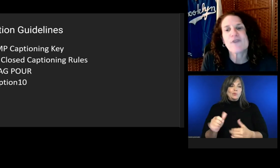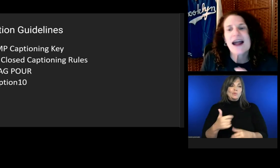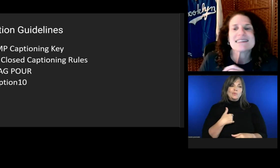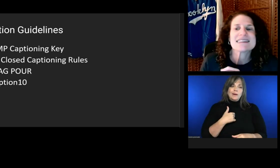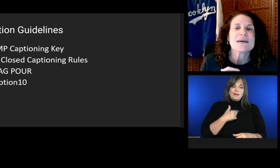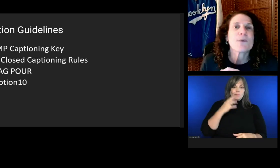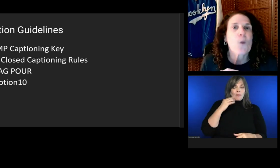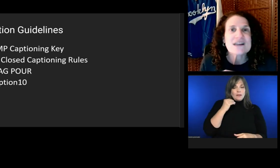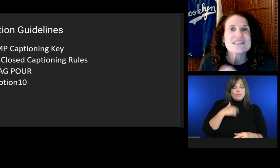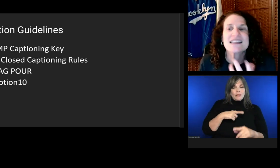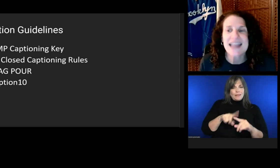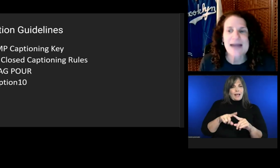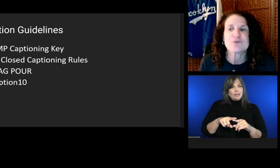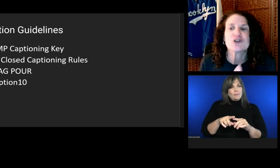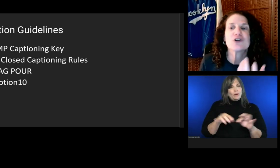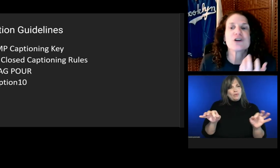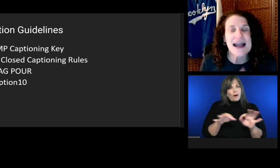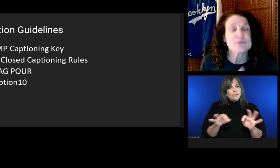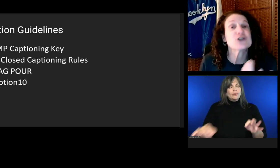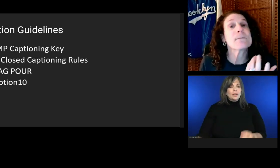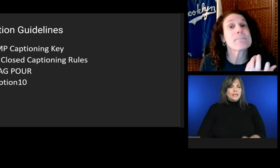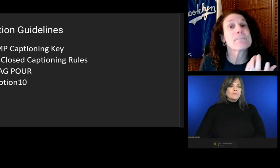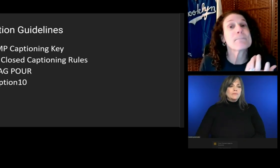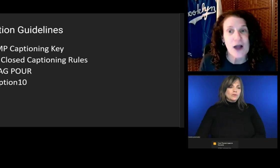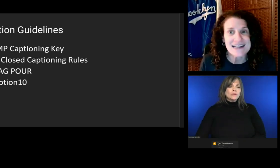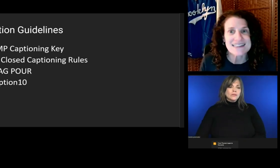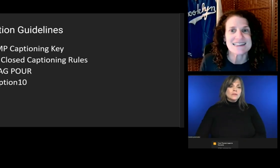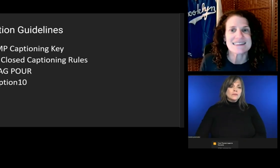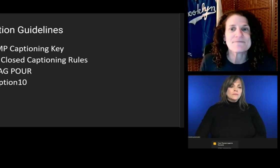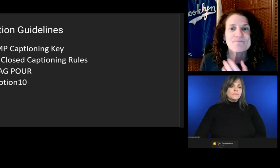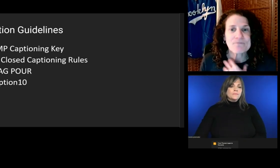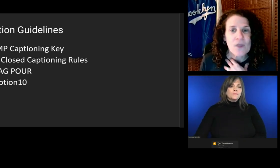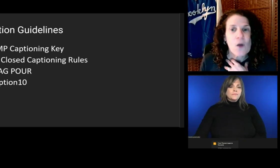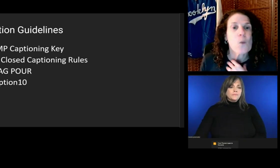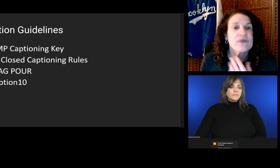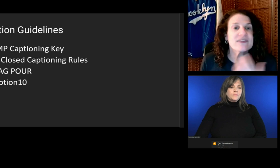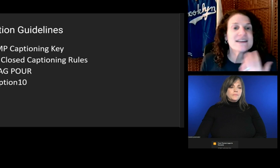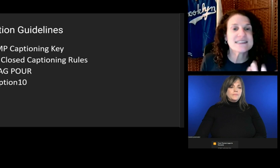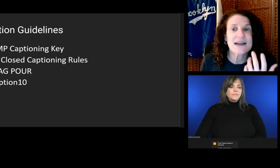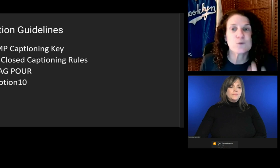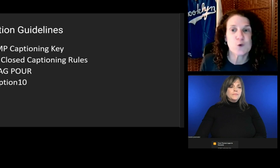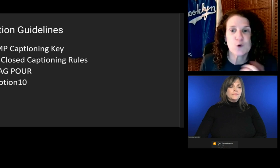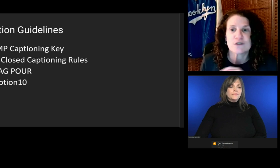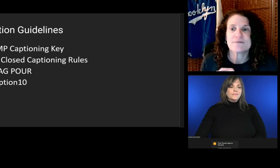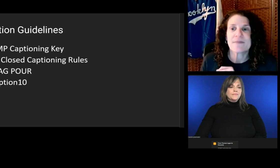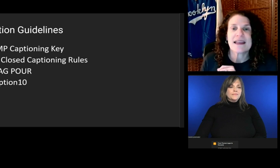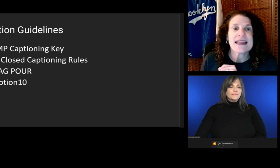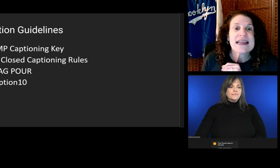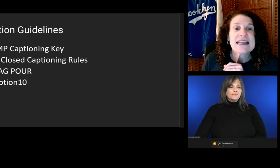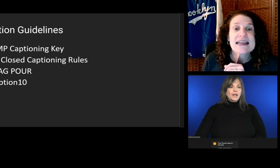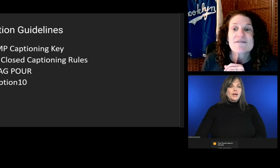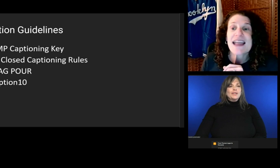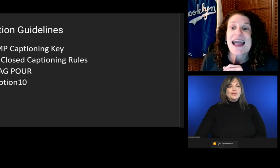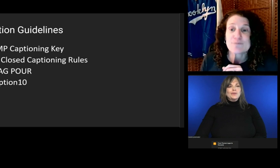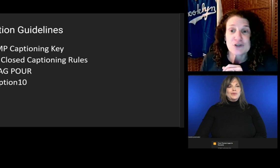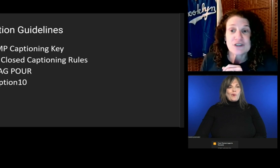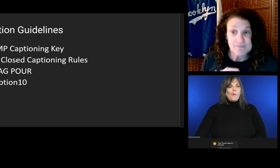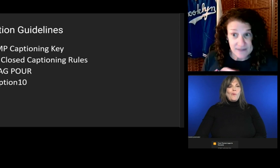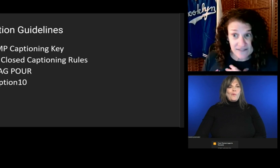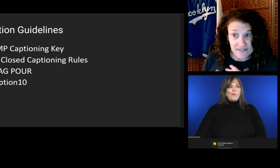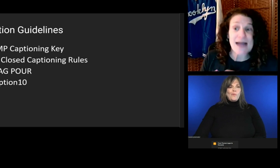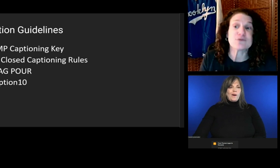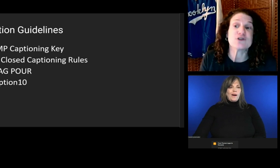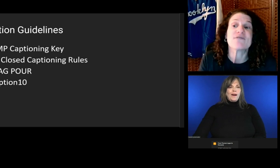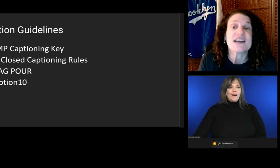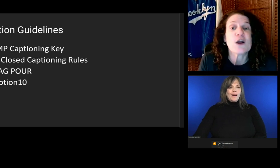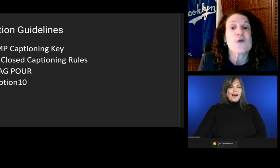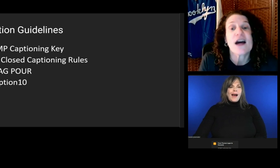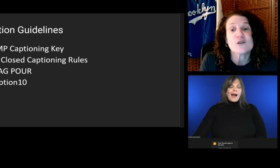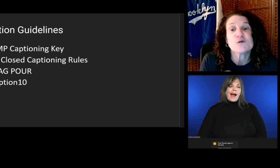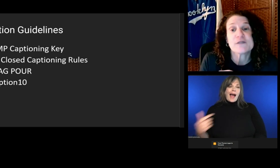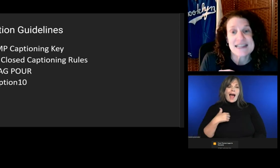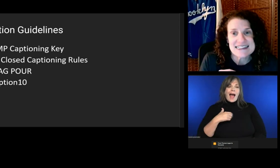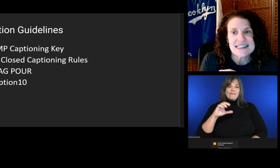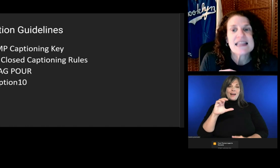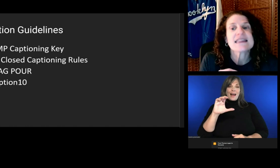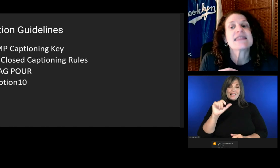I wanted to provide several ways to capture caption best practices with these 10 rules.